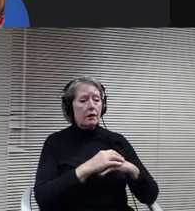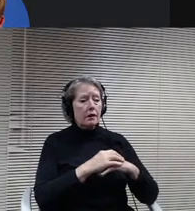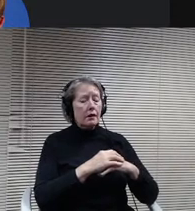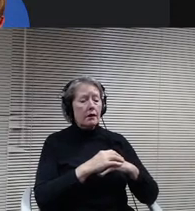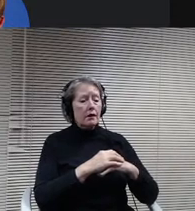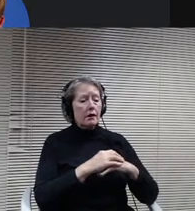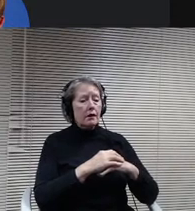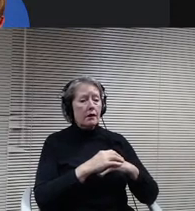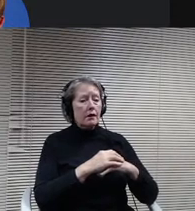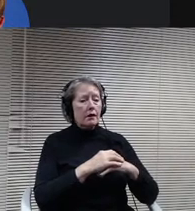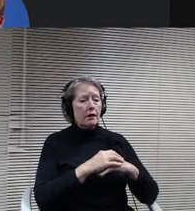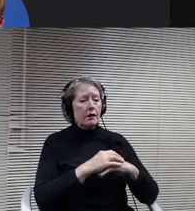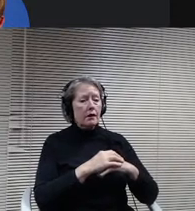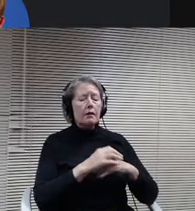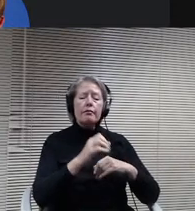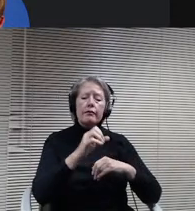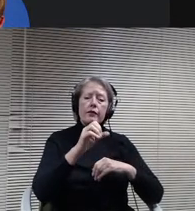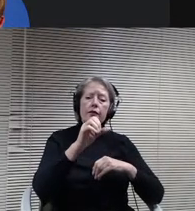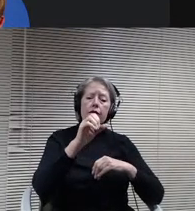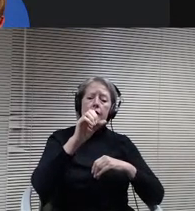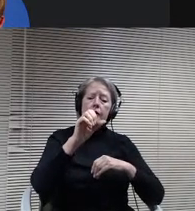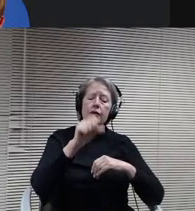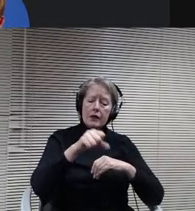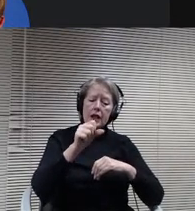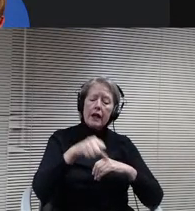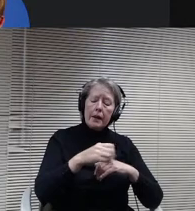I did and, um, I've been my connectivity here.